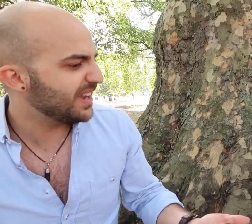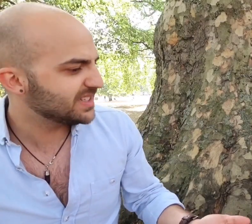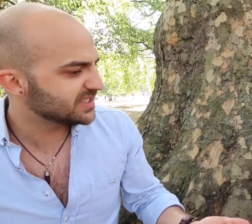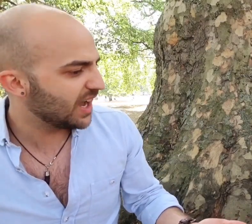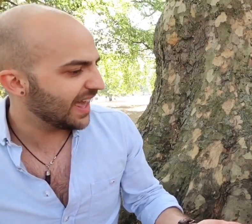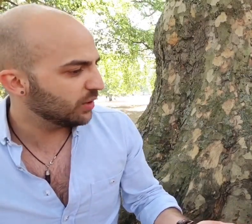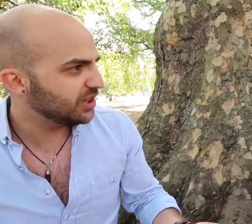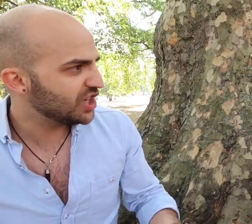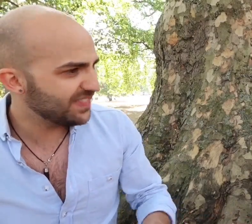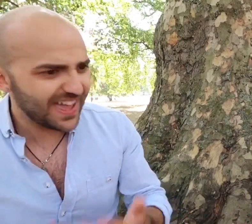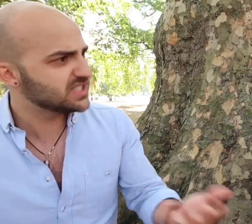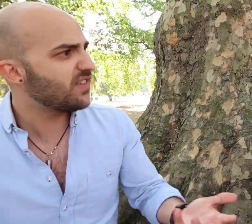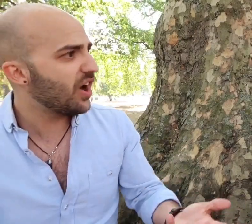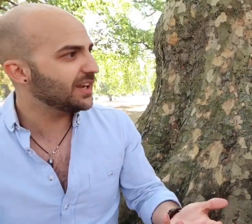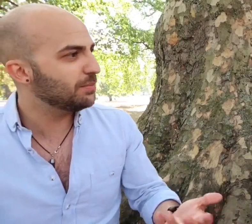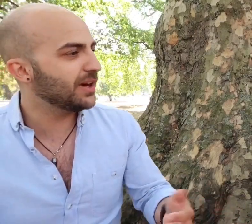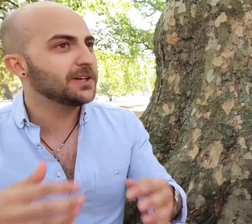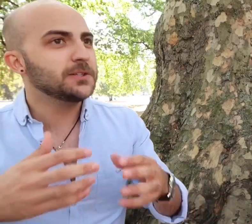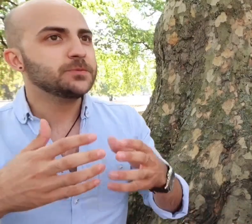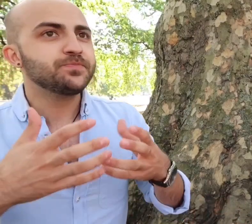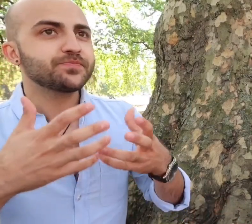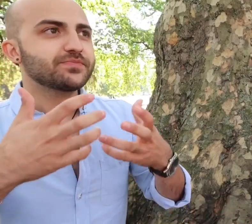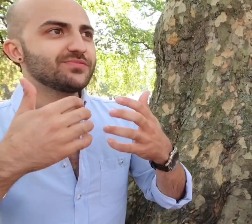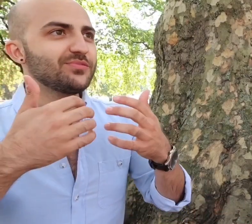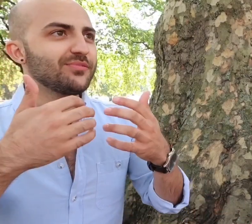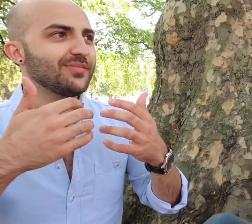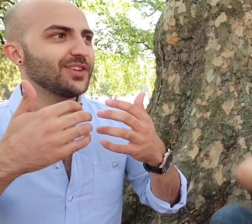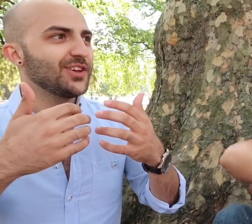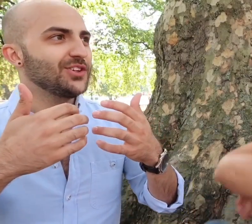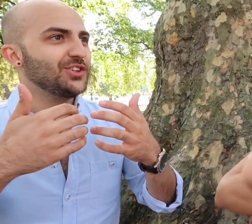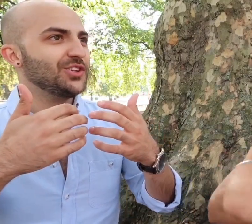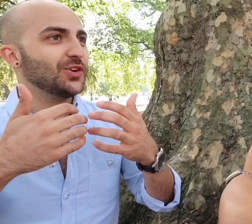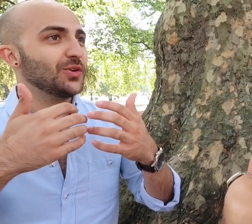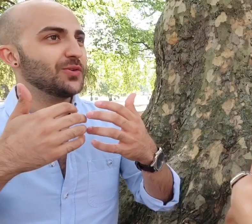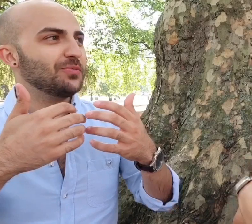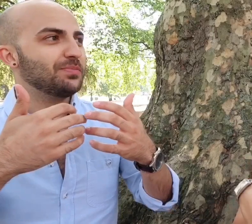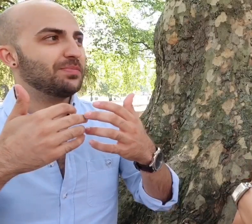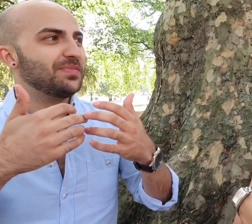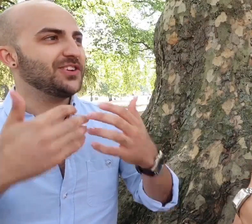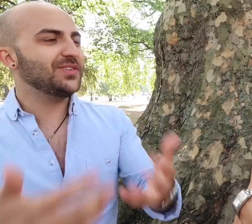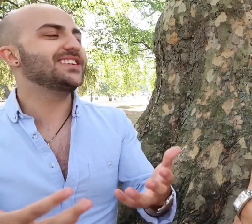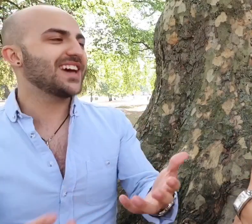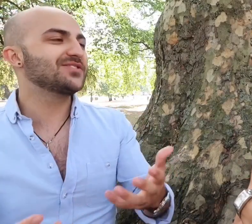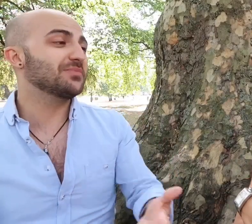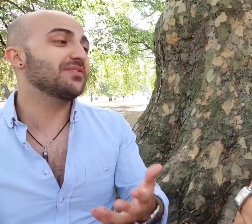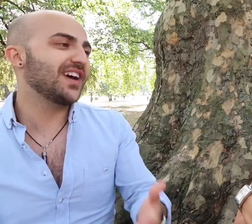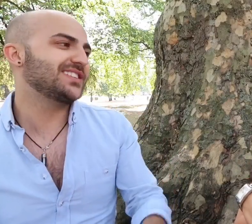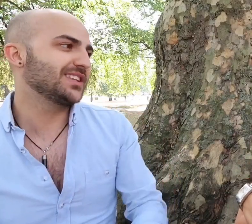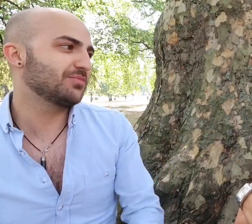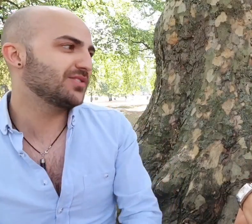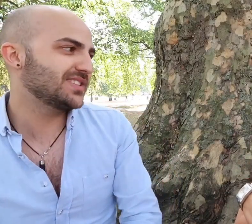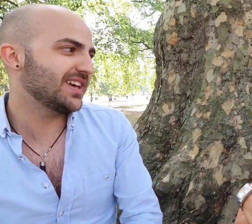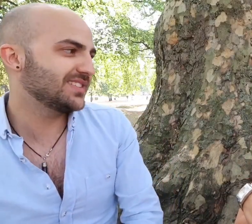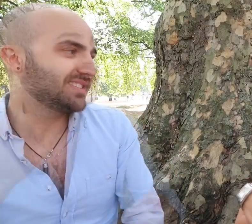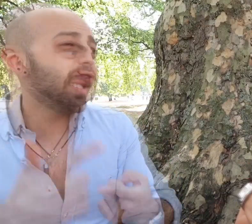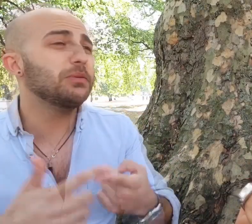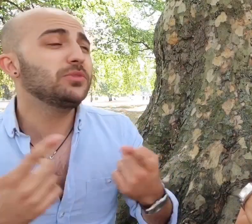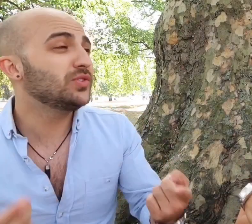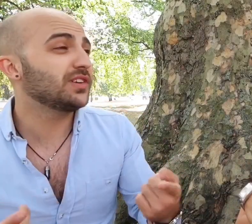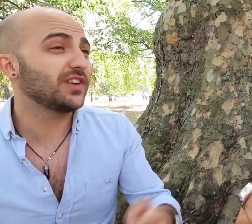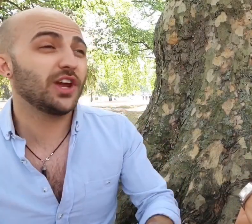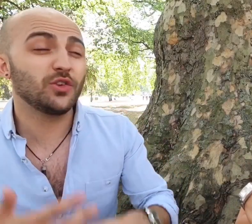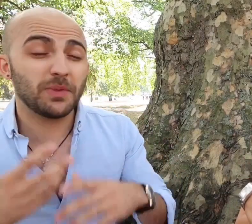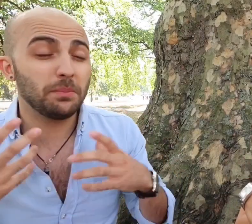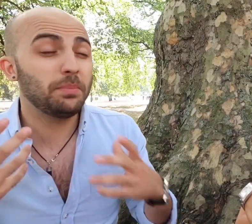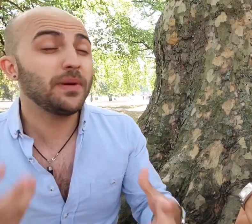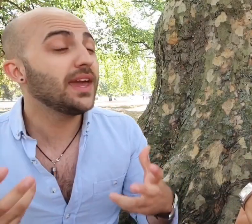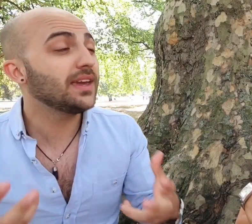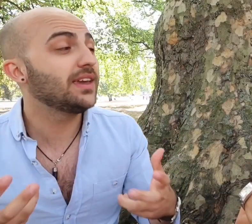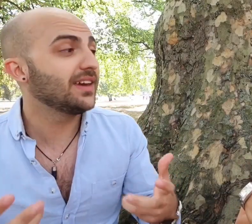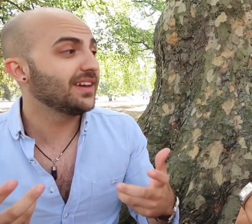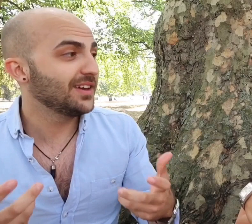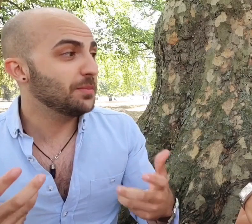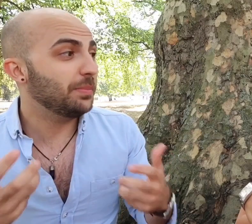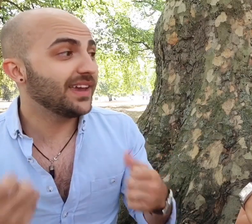basic sign language yeah that's fine but you need to have someone vetting the process. There's been music videos by big big